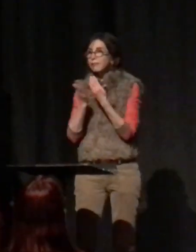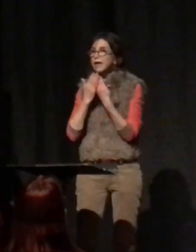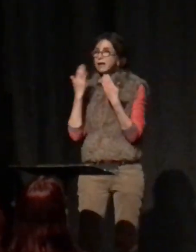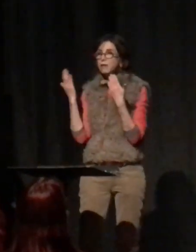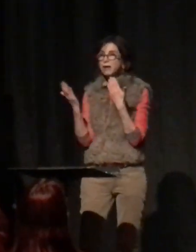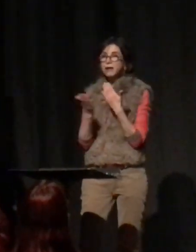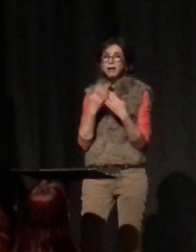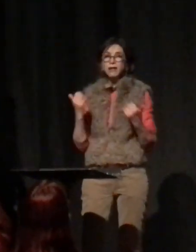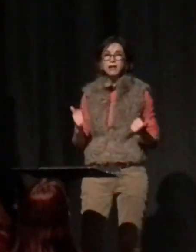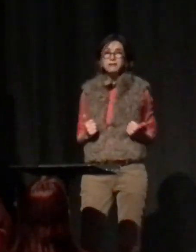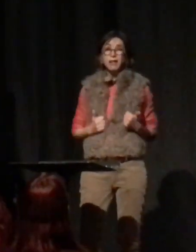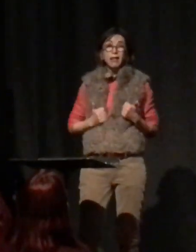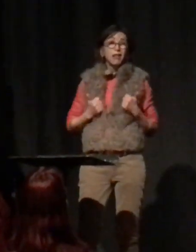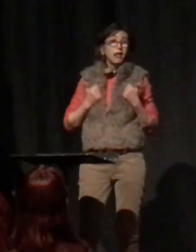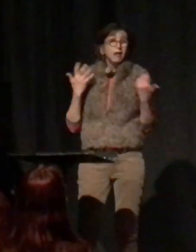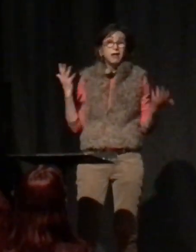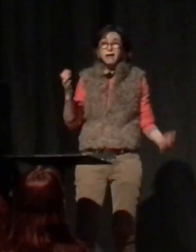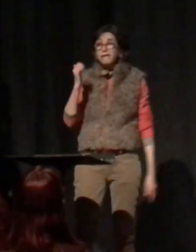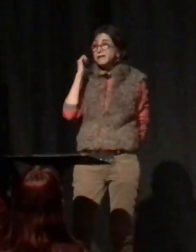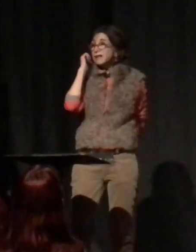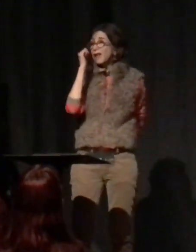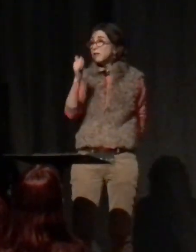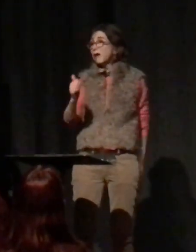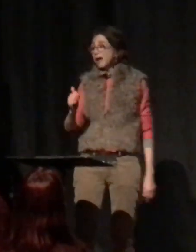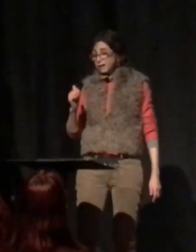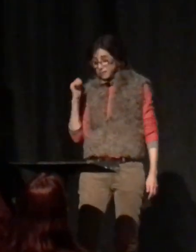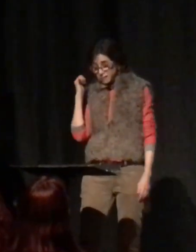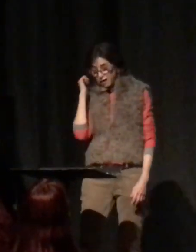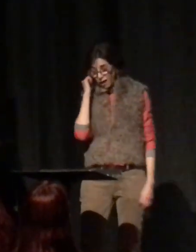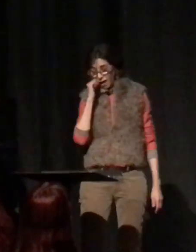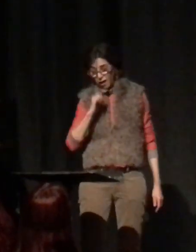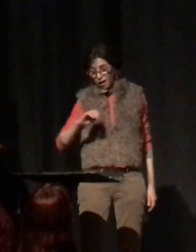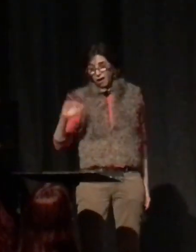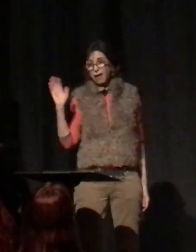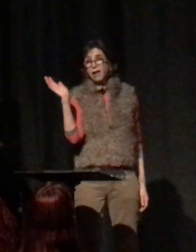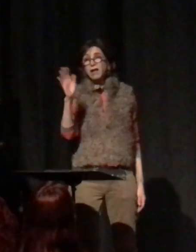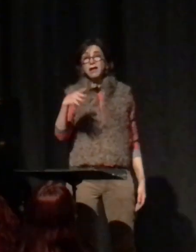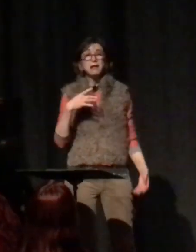It was so easy living day by day